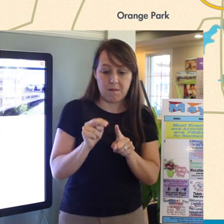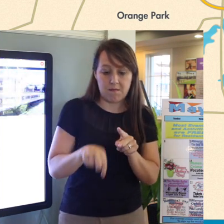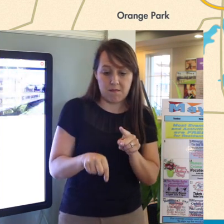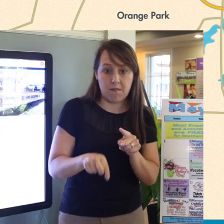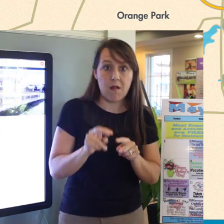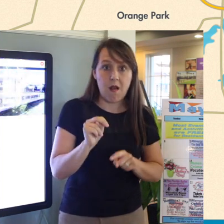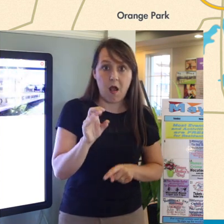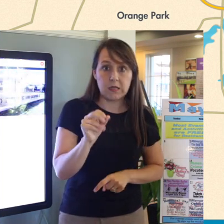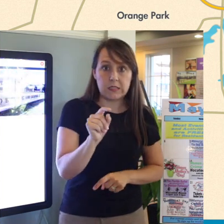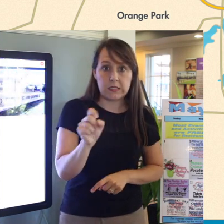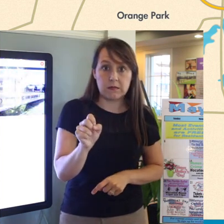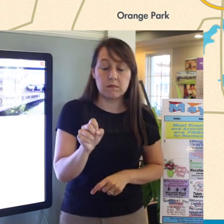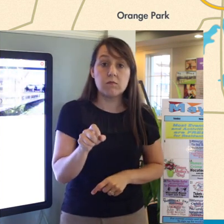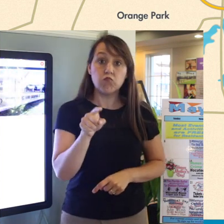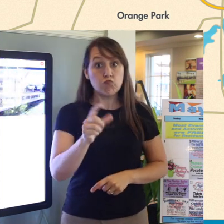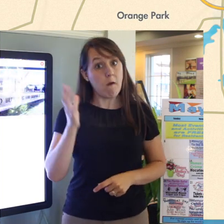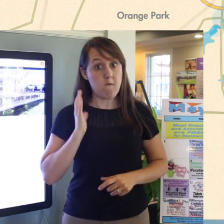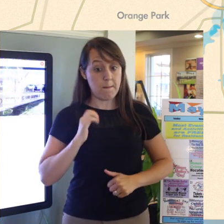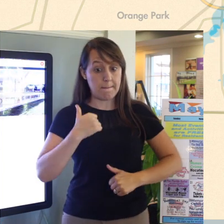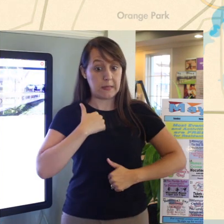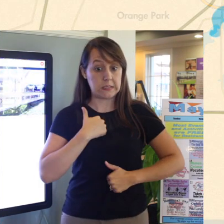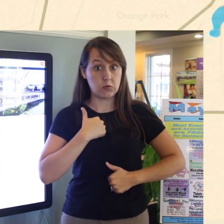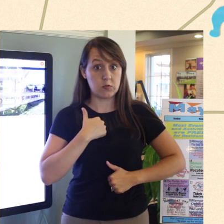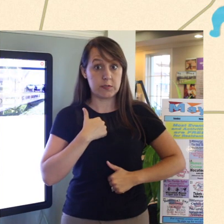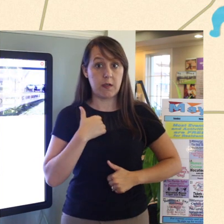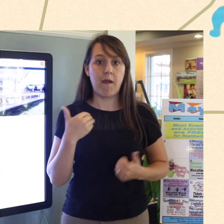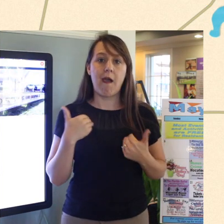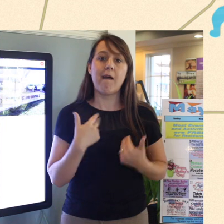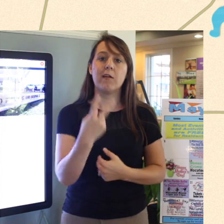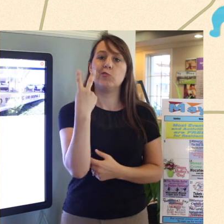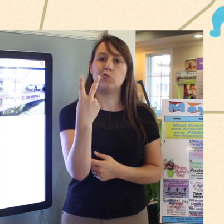and if you're former military, we're actually between two VA clinics